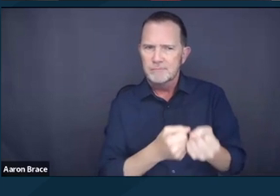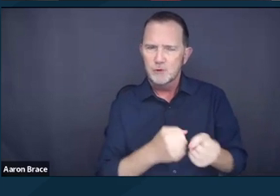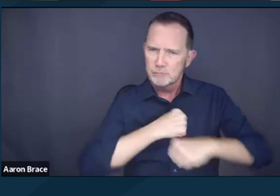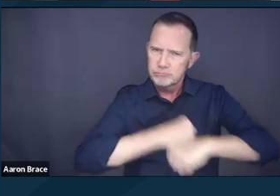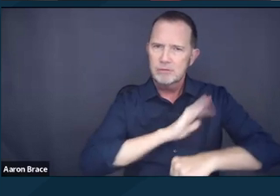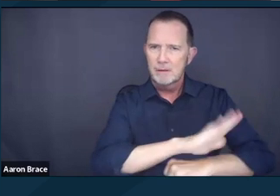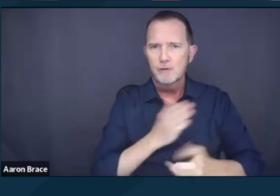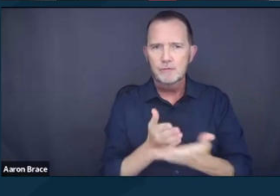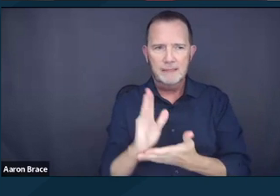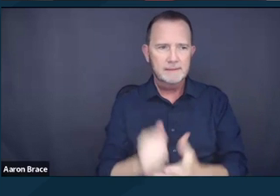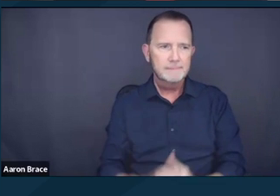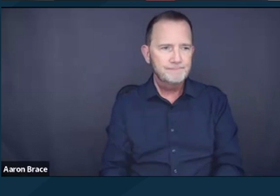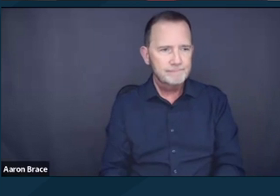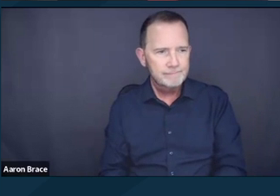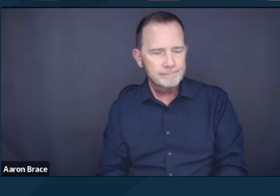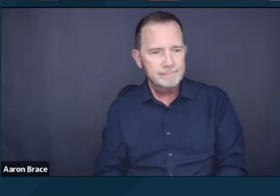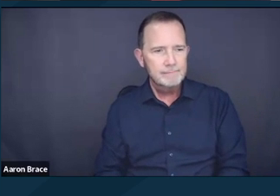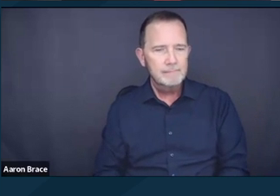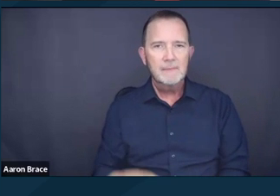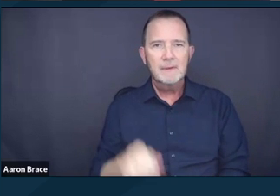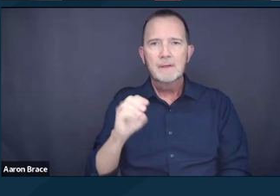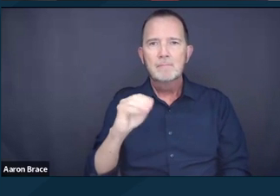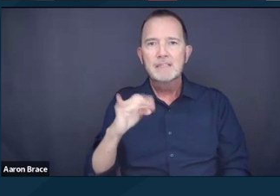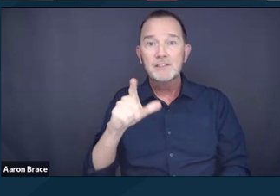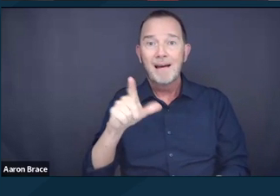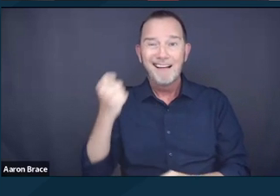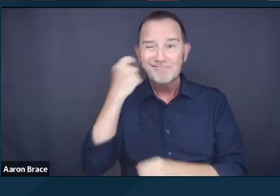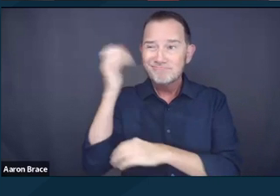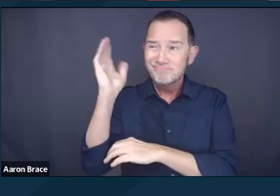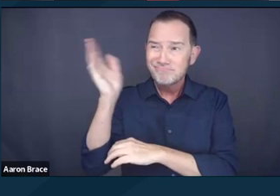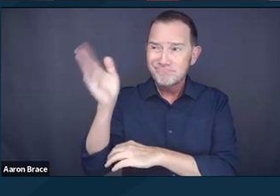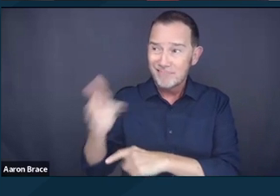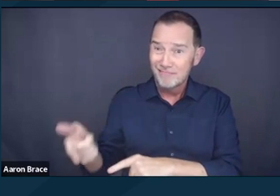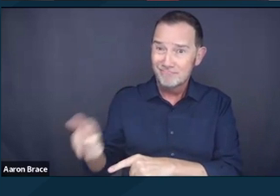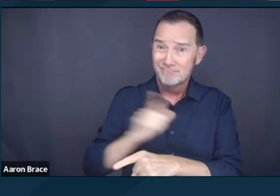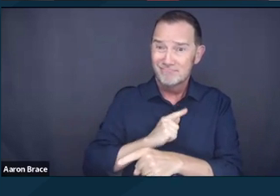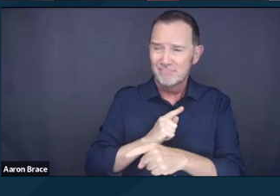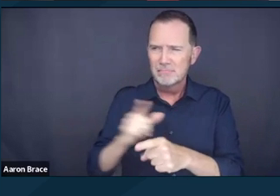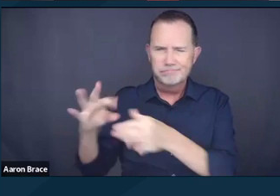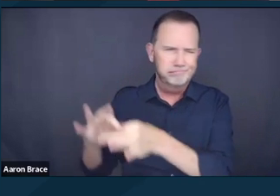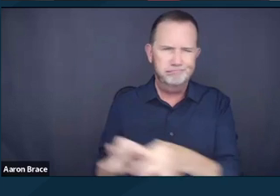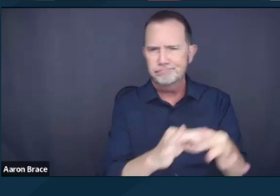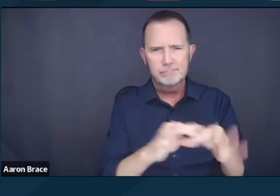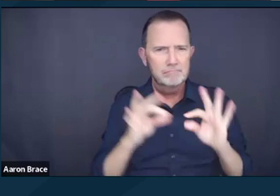Today I'll be building on Michelle's presentation by telling you about the amicus